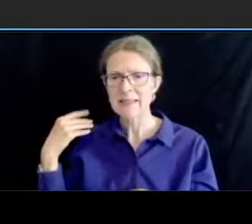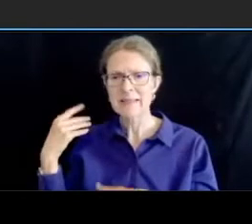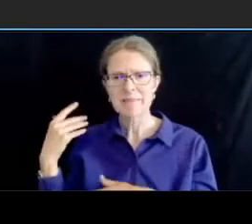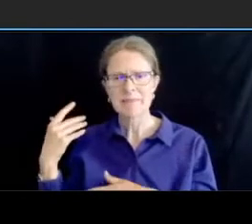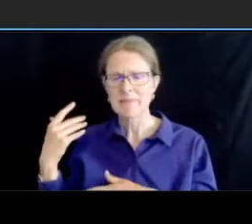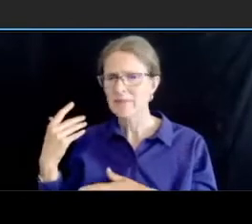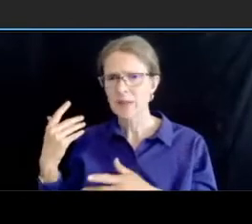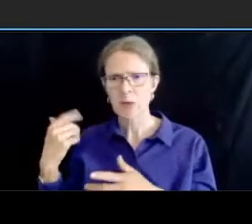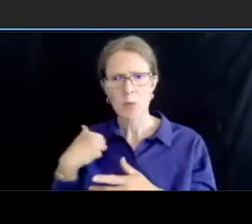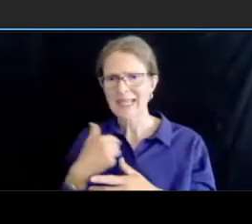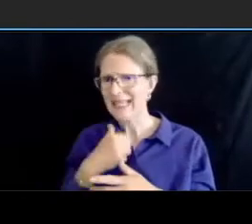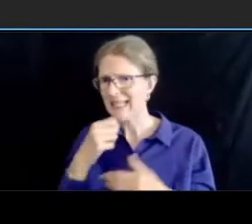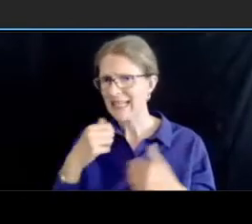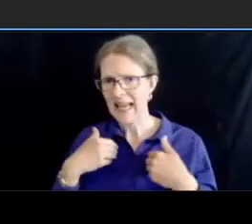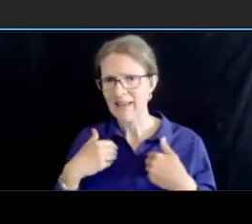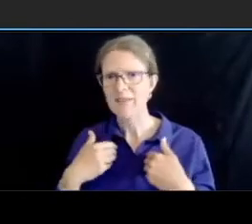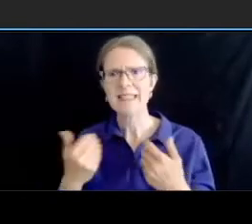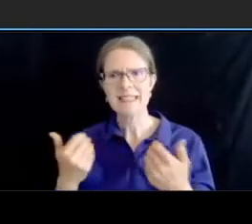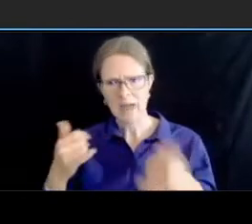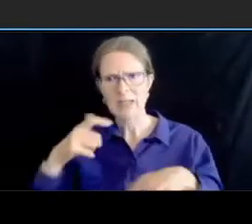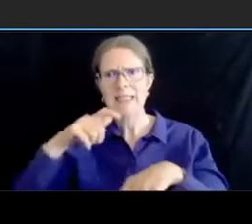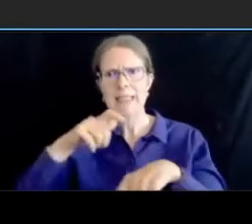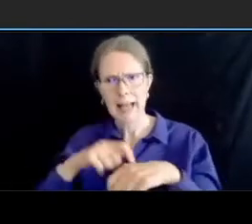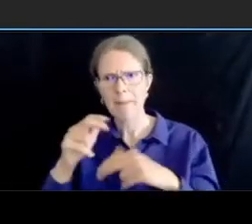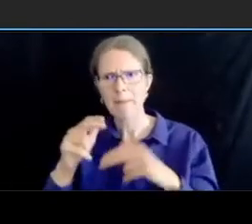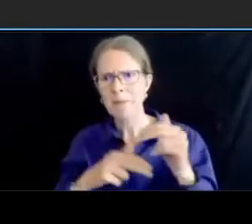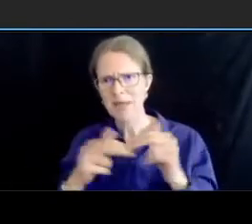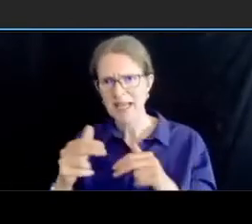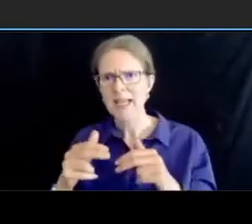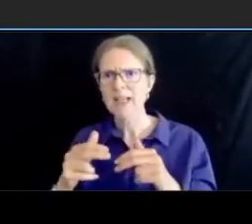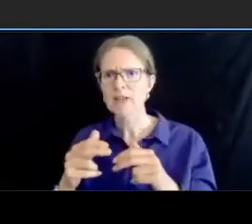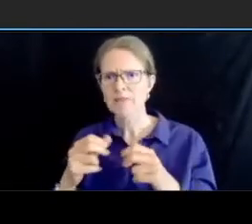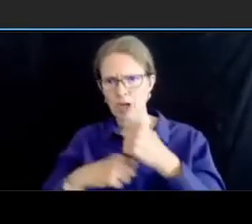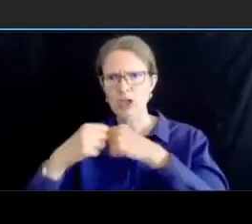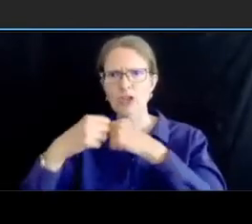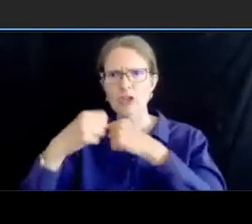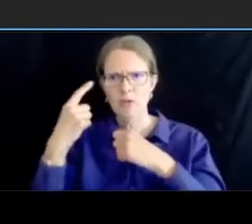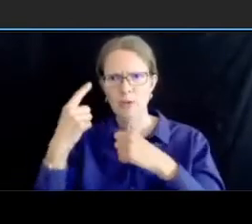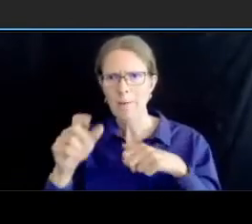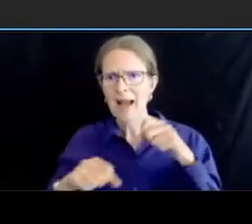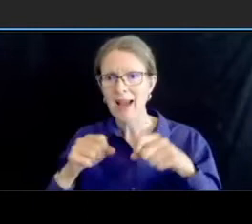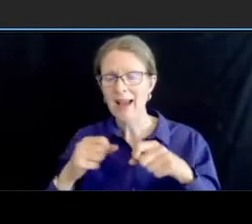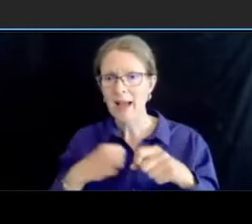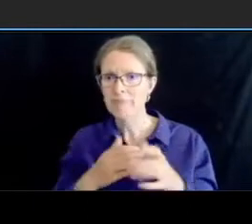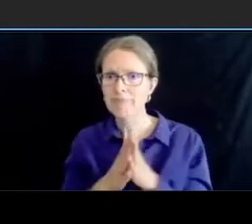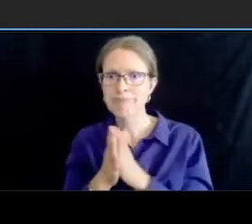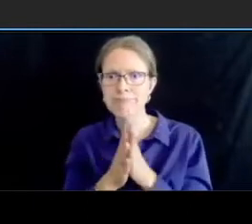city i can't wait to buy a bike now that i know my family and i can ride safely to the businesses